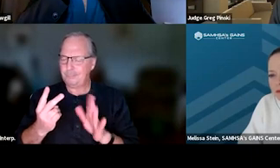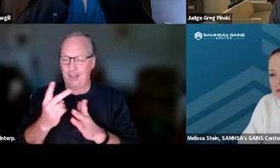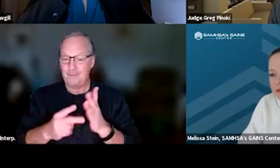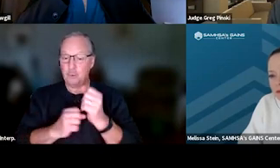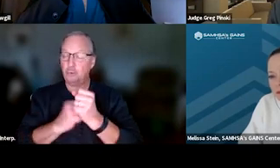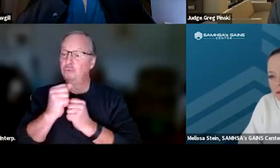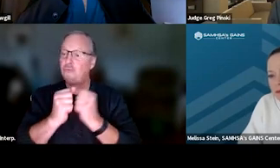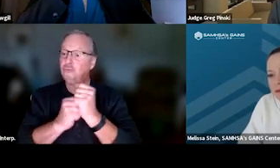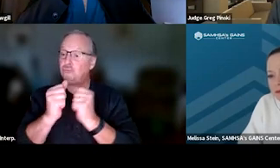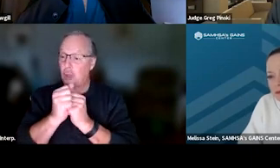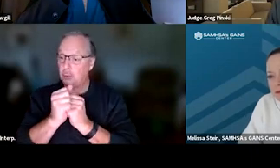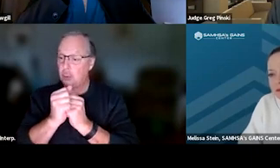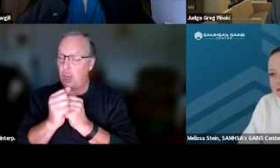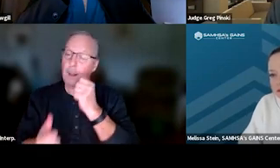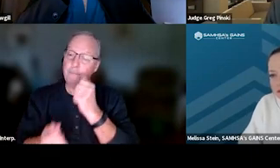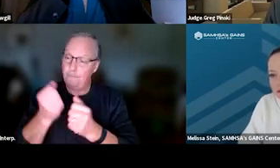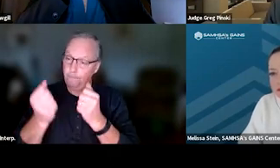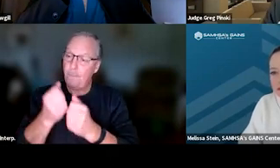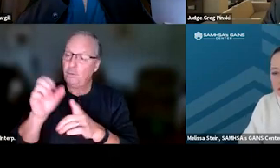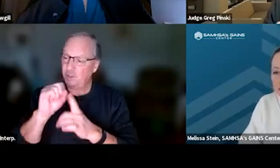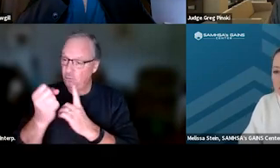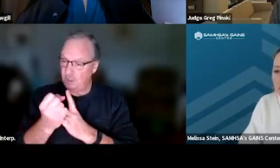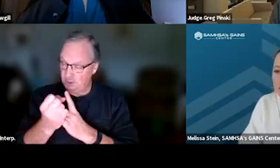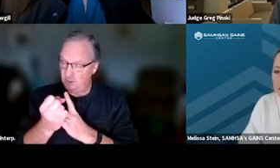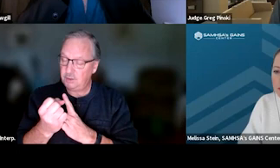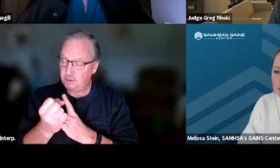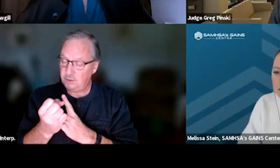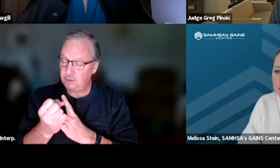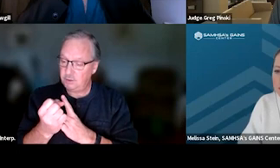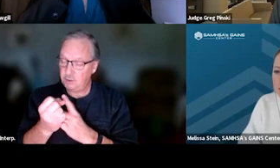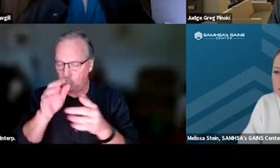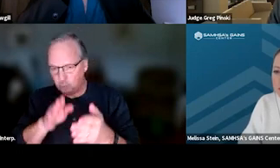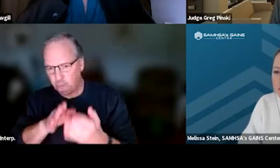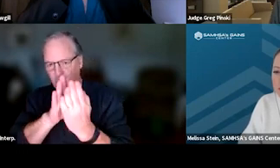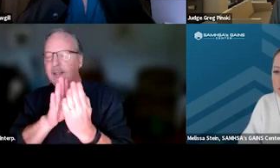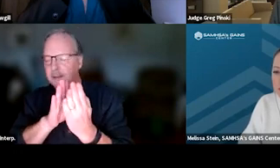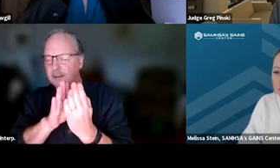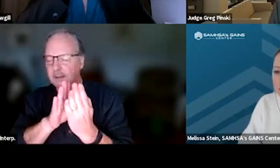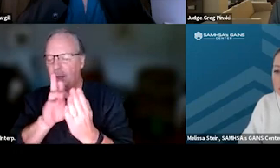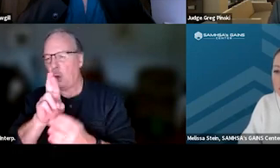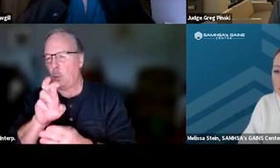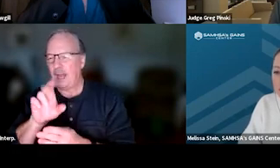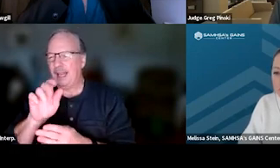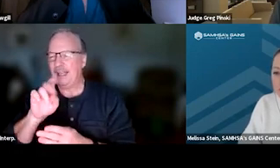in most instances, by the way, to address relapse or non-compliance